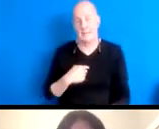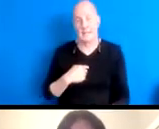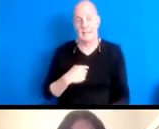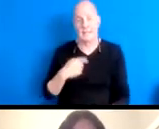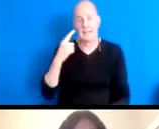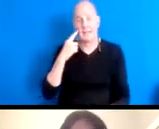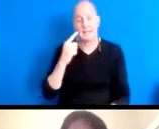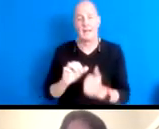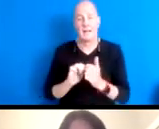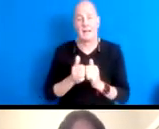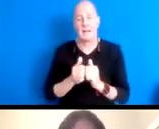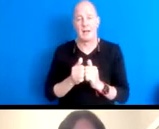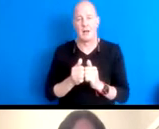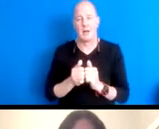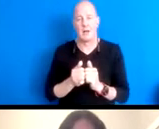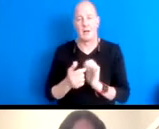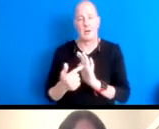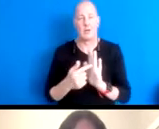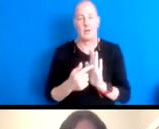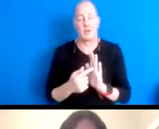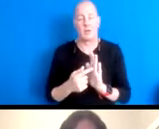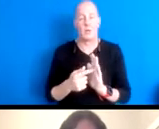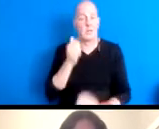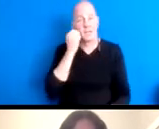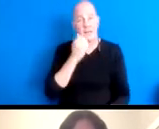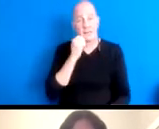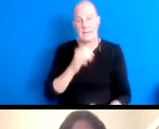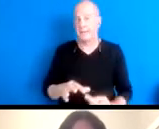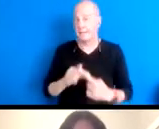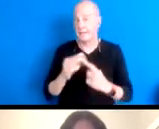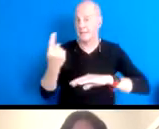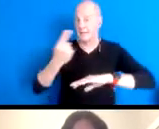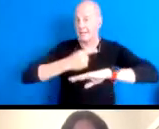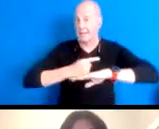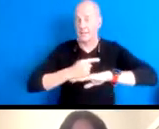of how it presents itself in my day to day life, especially today interdependence is